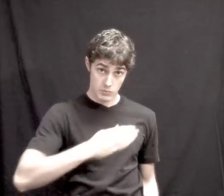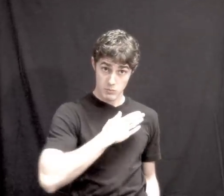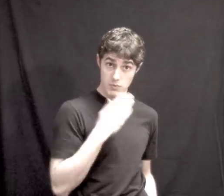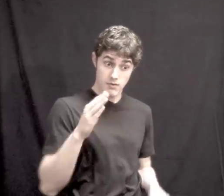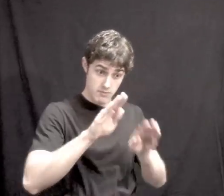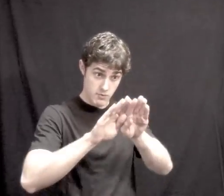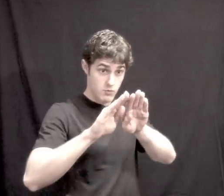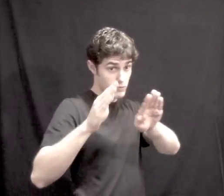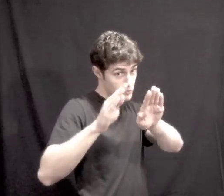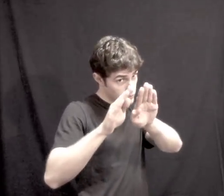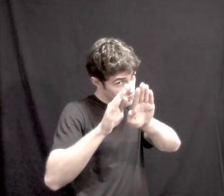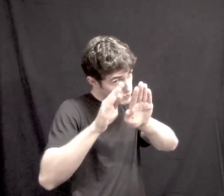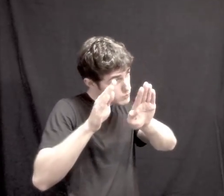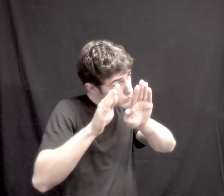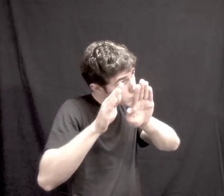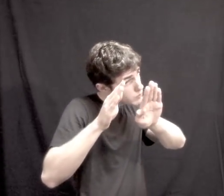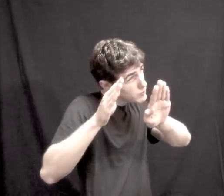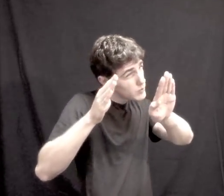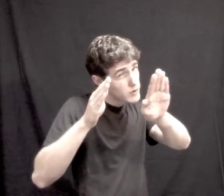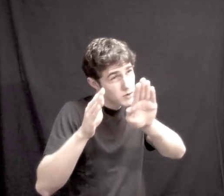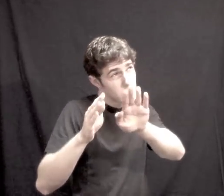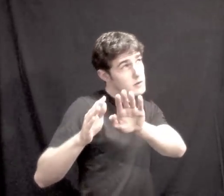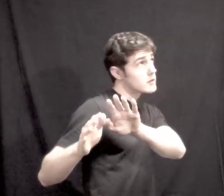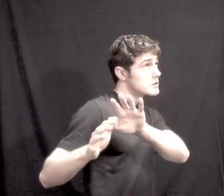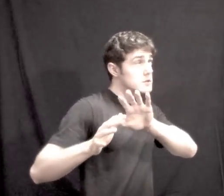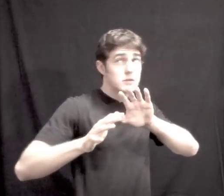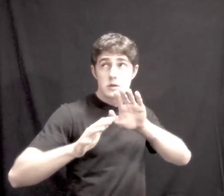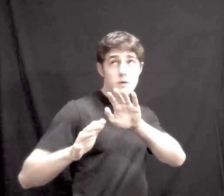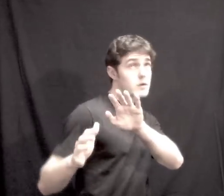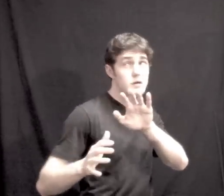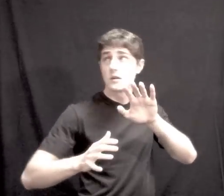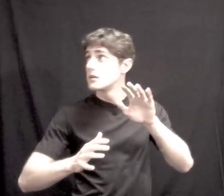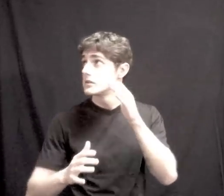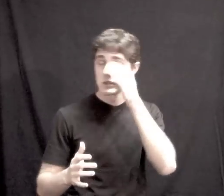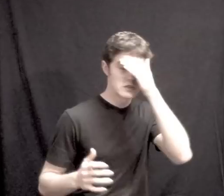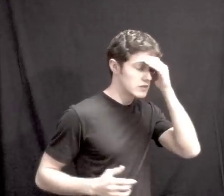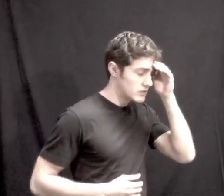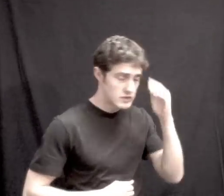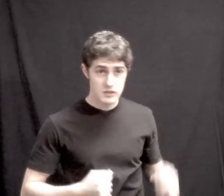Leave my door open just a crack MY DOOR [OPEN SLIGHTLY] (Please take me away from here)